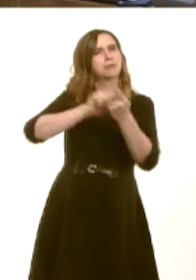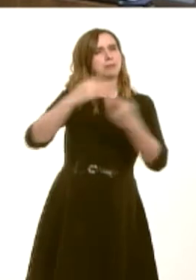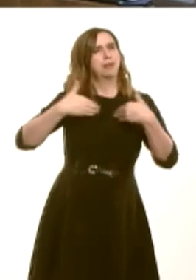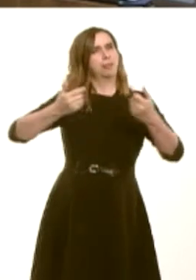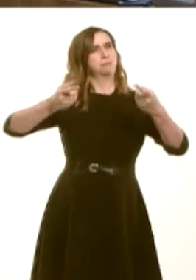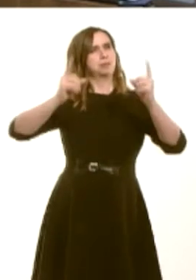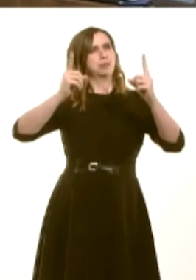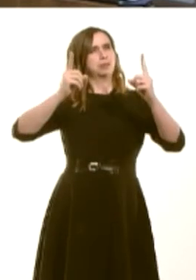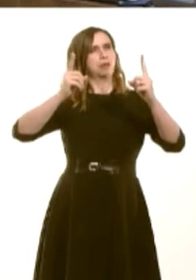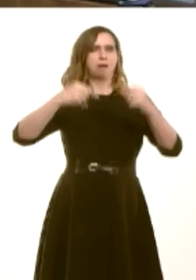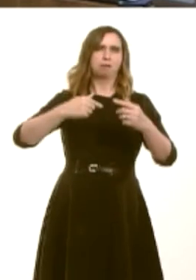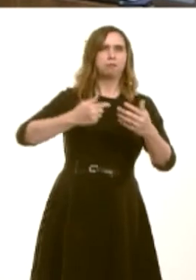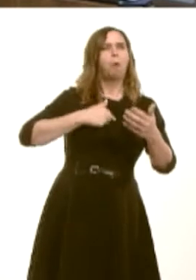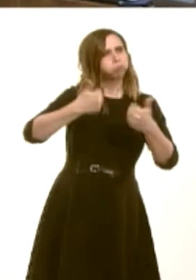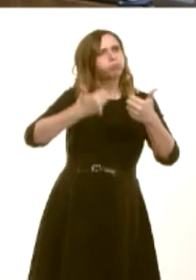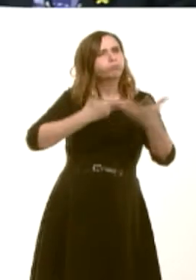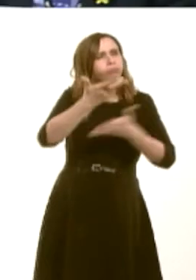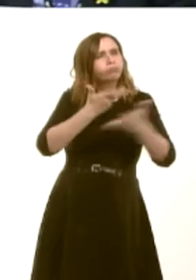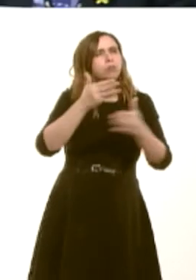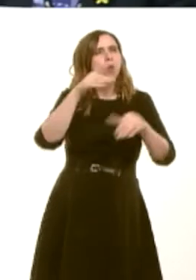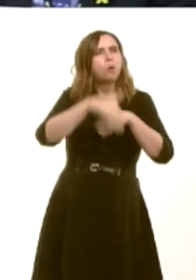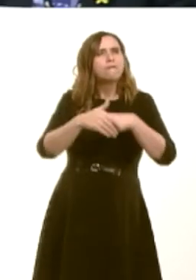for Health and Social Services to discuss capacity issues at surgeries in my constituency.